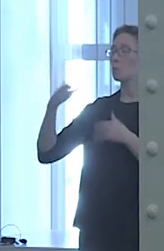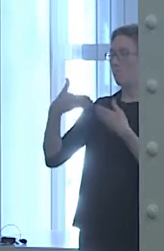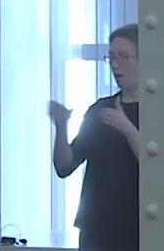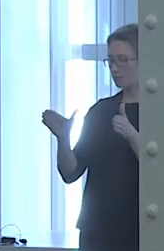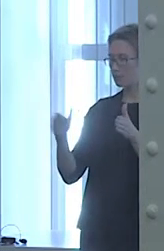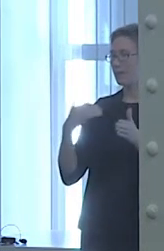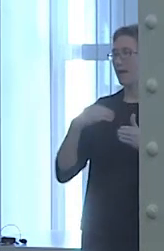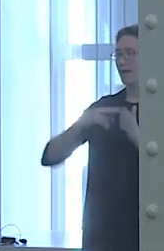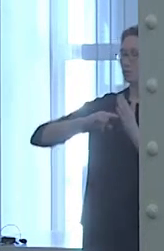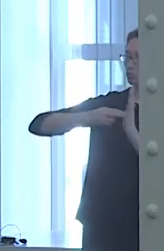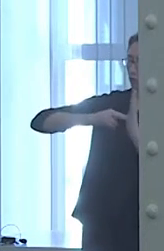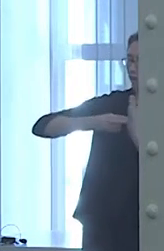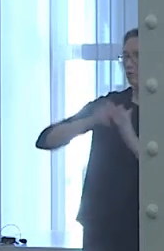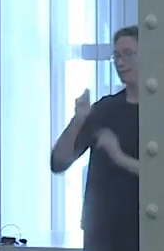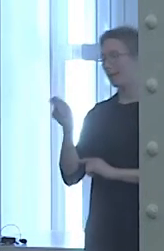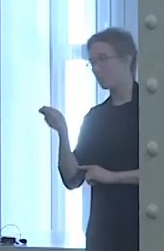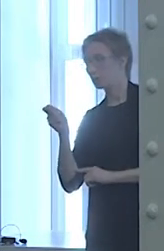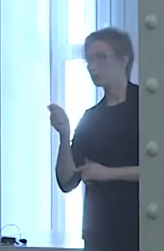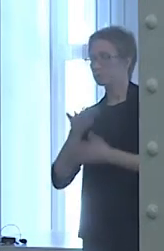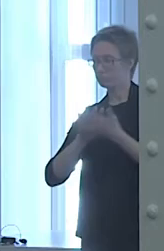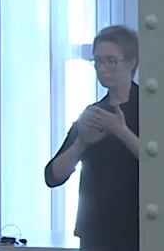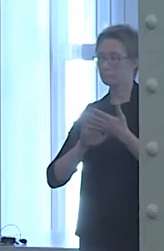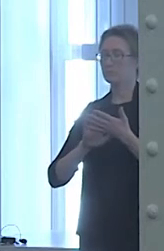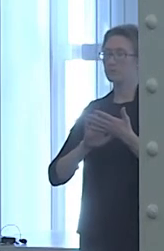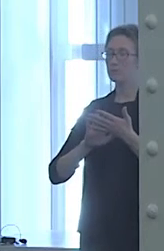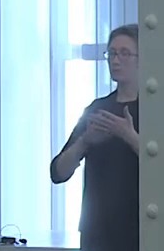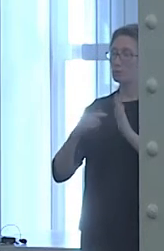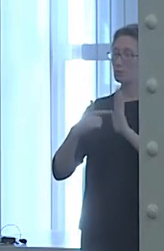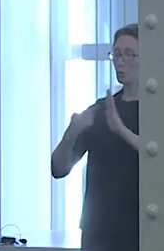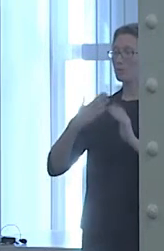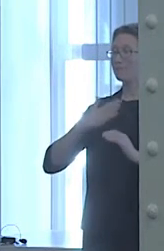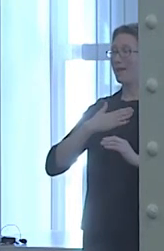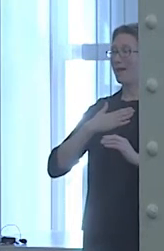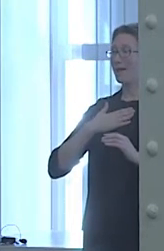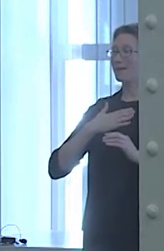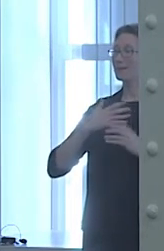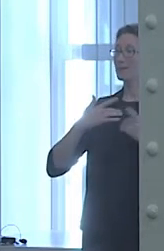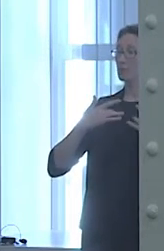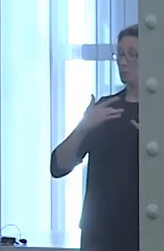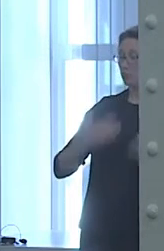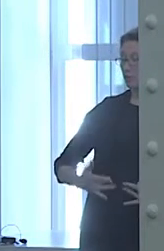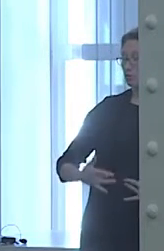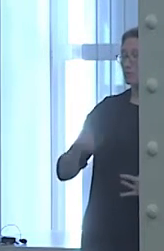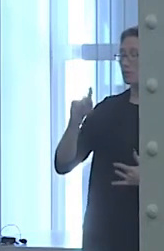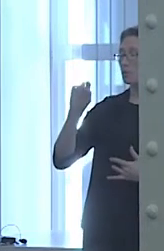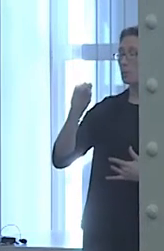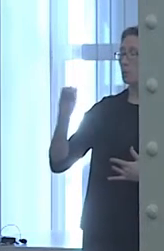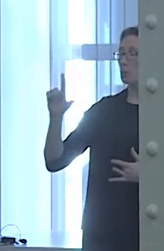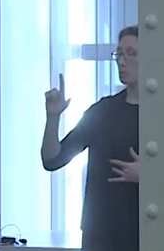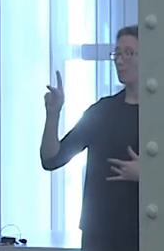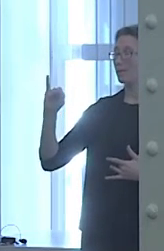and it symbolizes my free depression toolkit. So if you go to my website, Fashionably Ill,